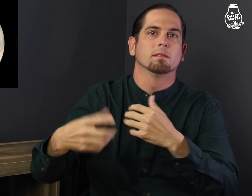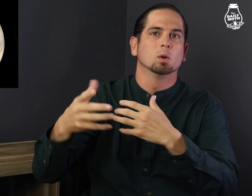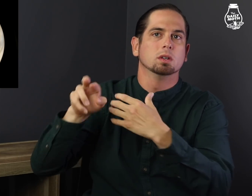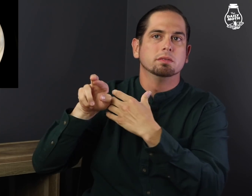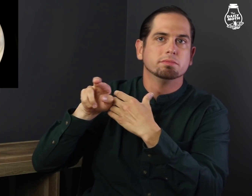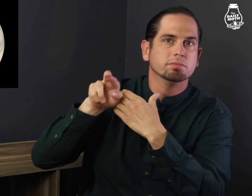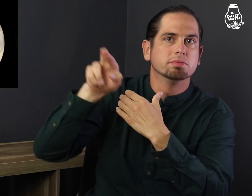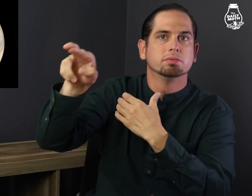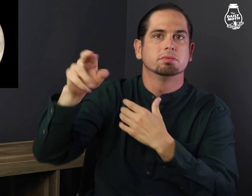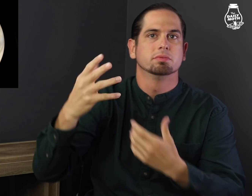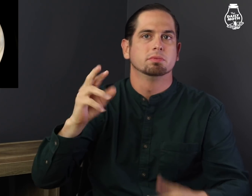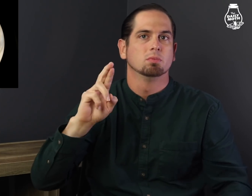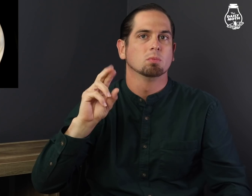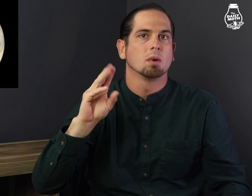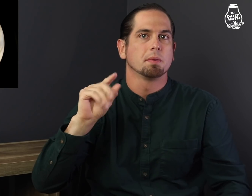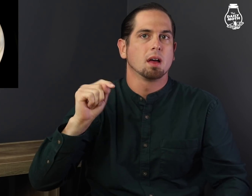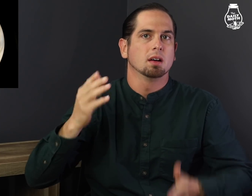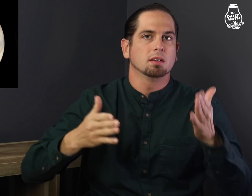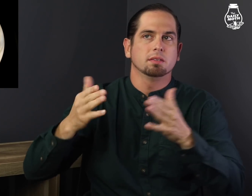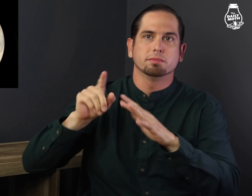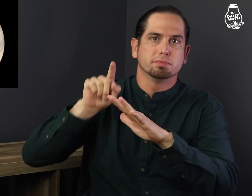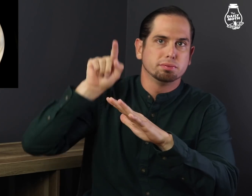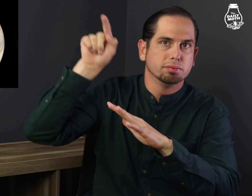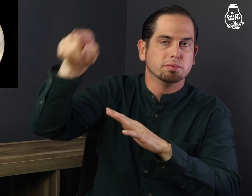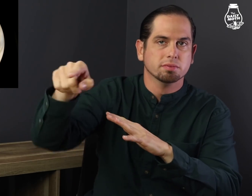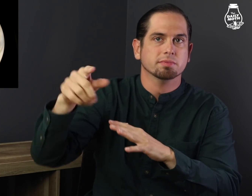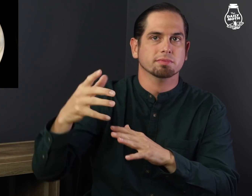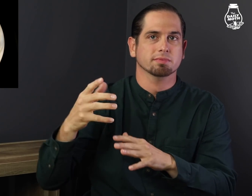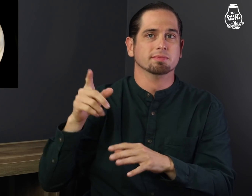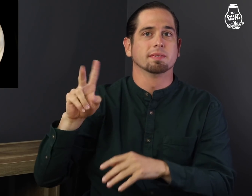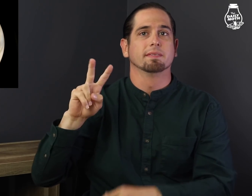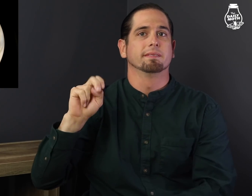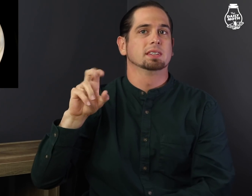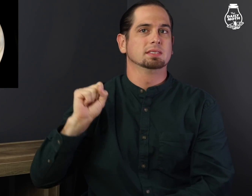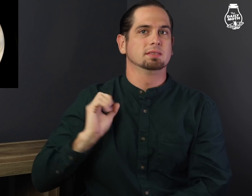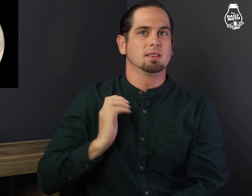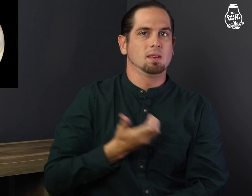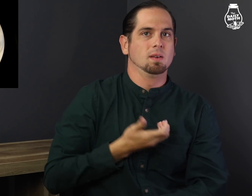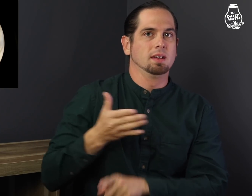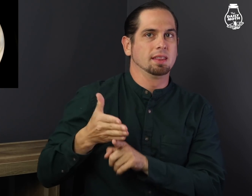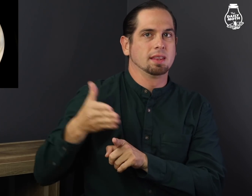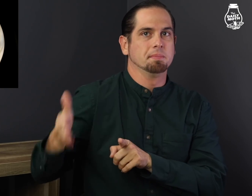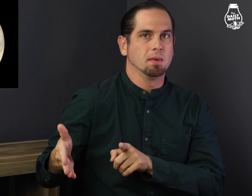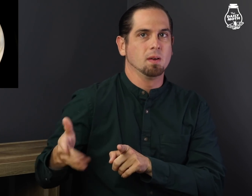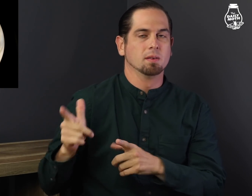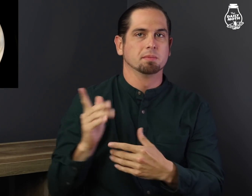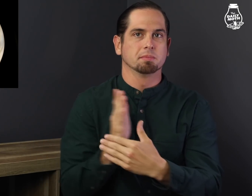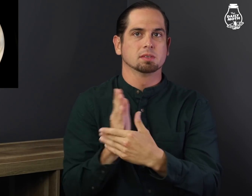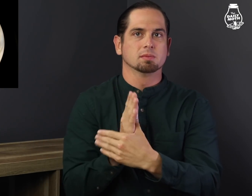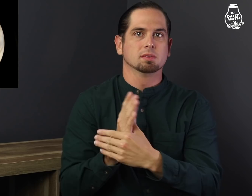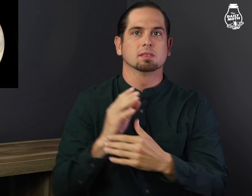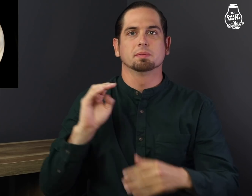We'll have to send robots to our neighbor Venus.